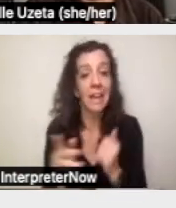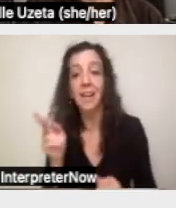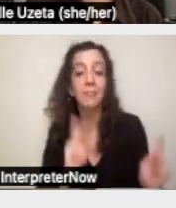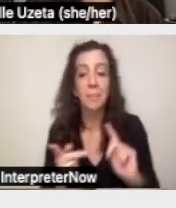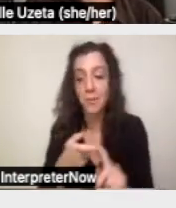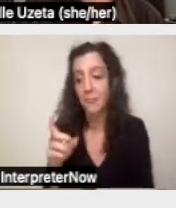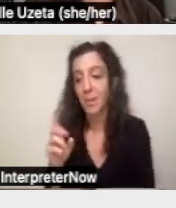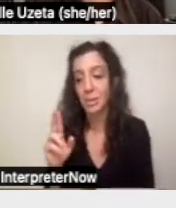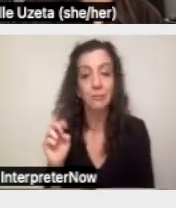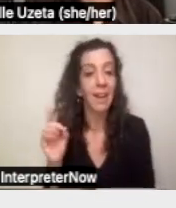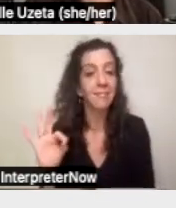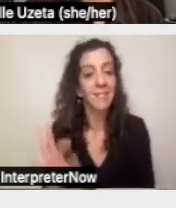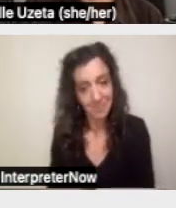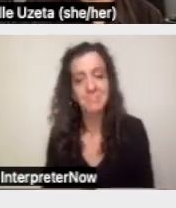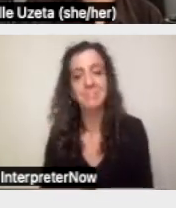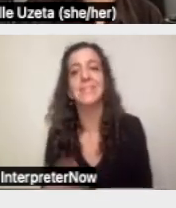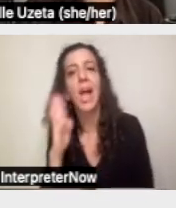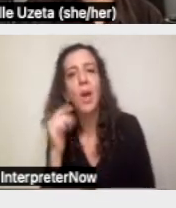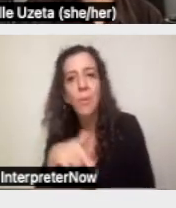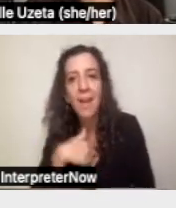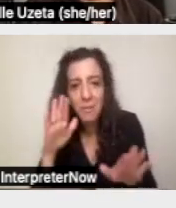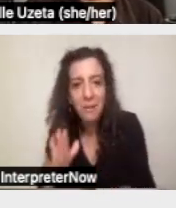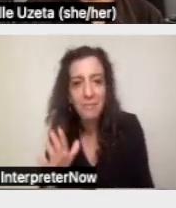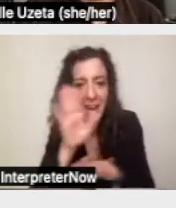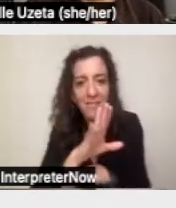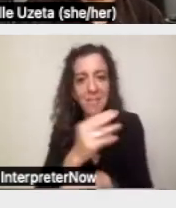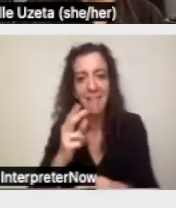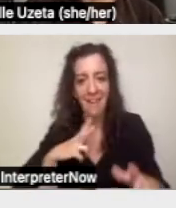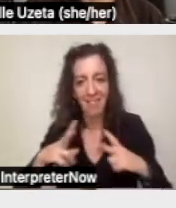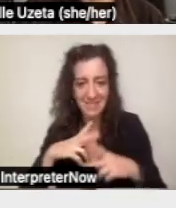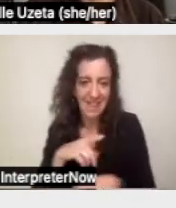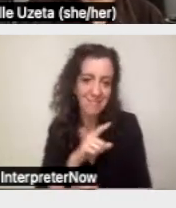I hope everyone has a wonderful afternoon and a holiday season! Take care!